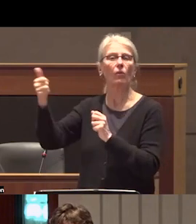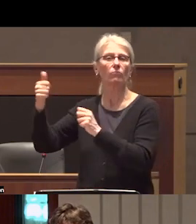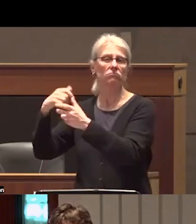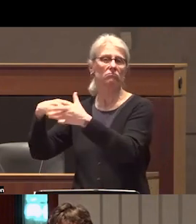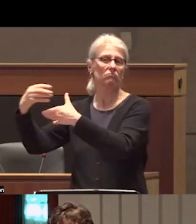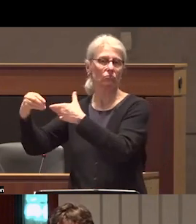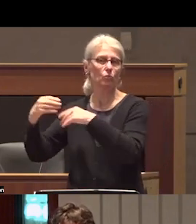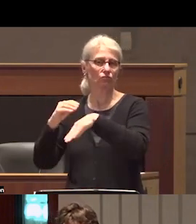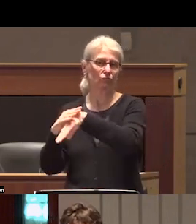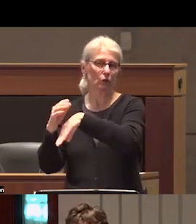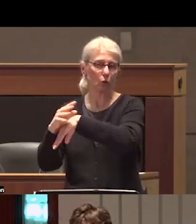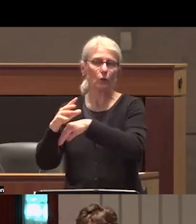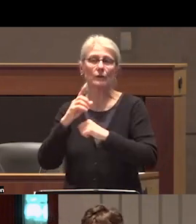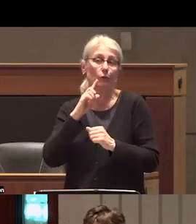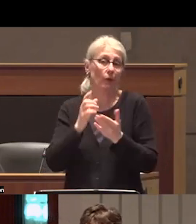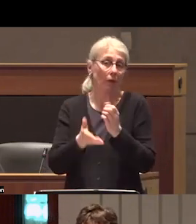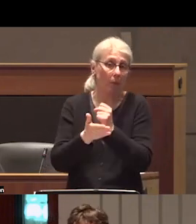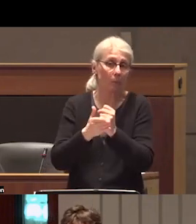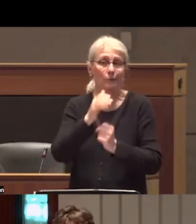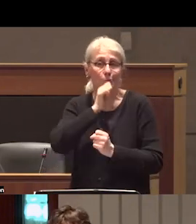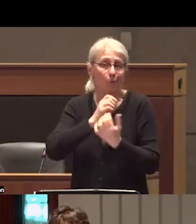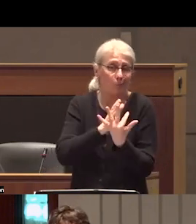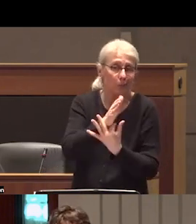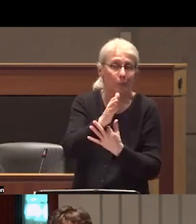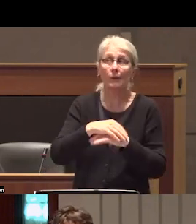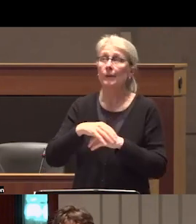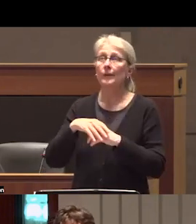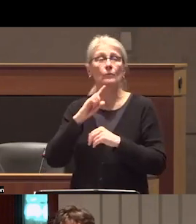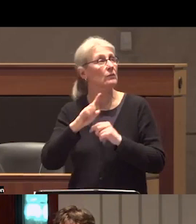uh you will find links to a list of resources and support services on our screens and in the chat